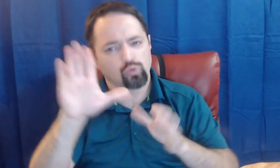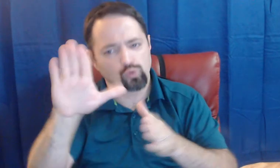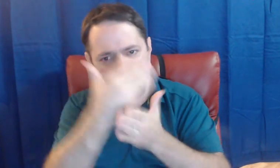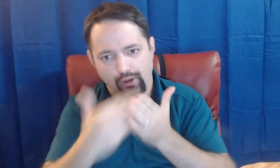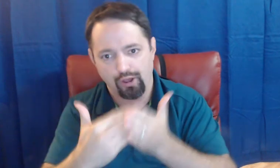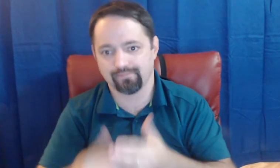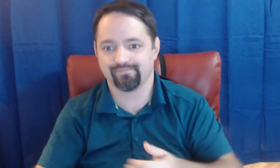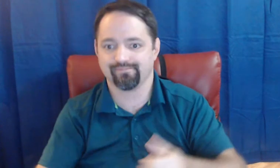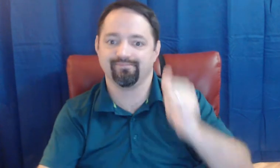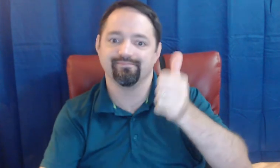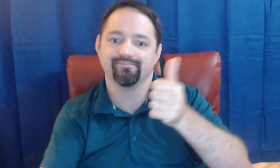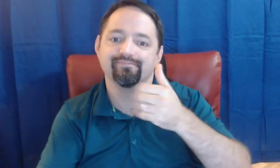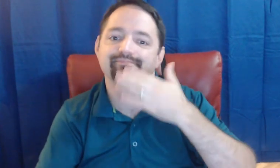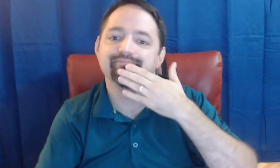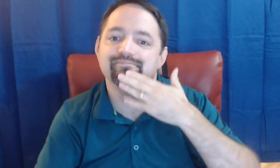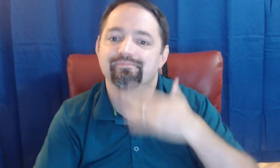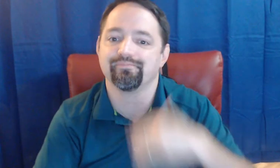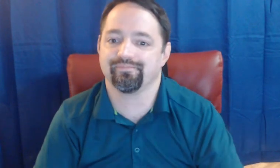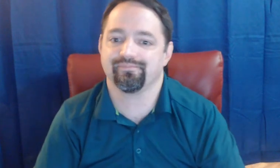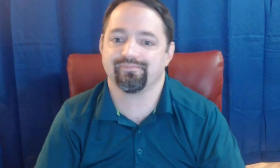do your part! Thank you!